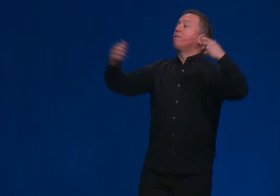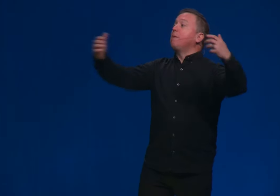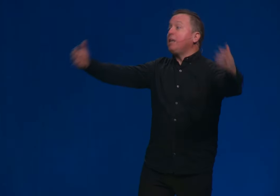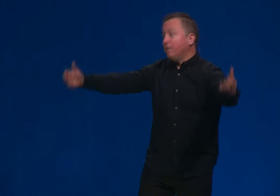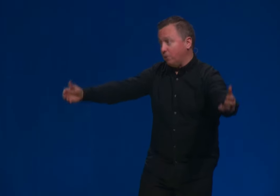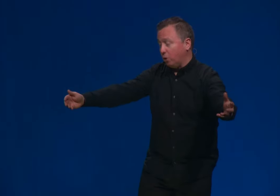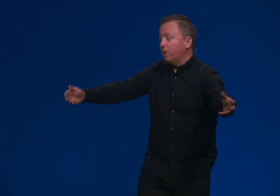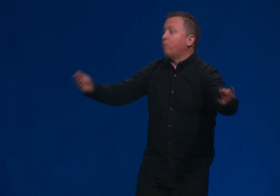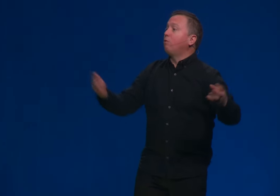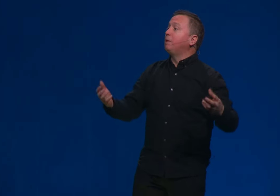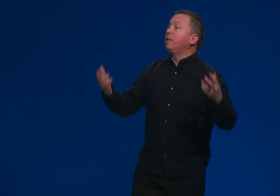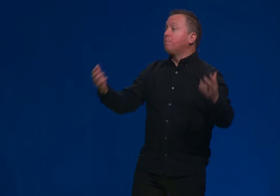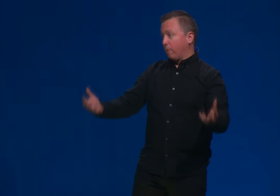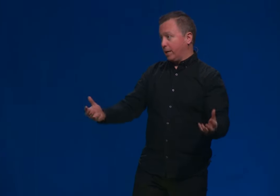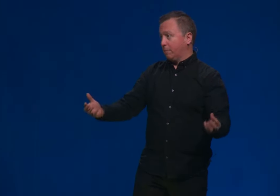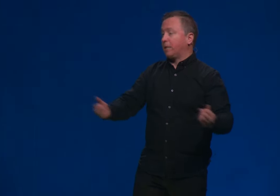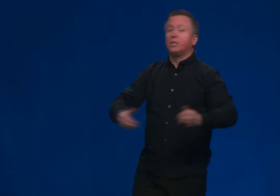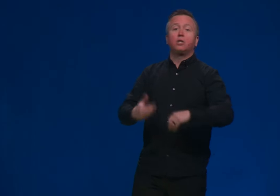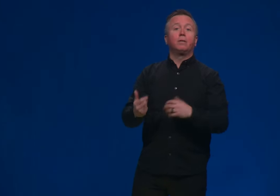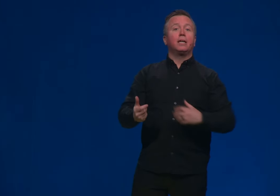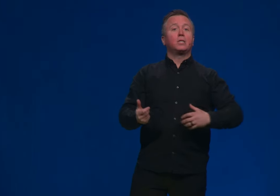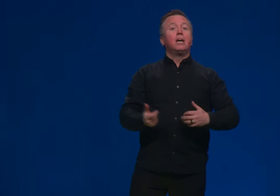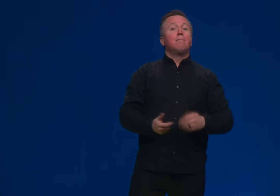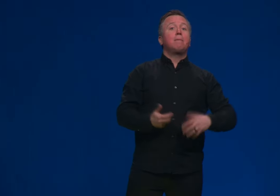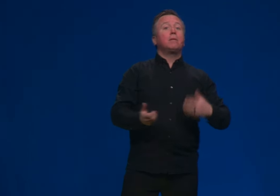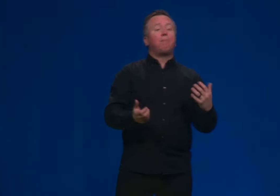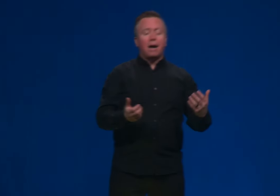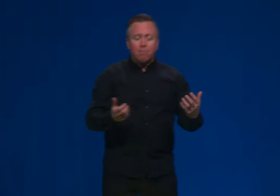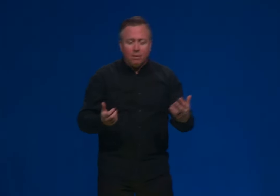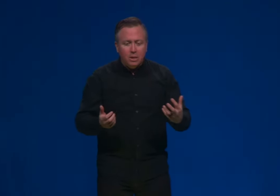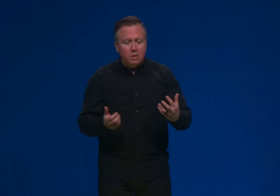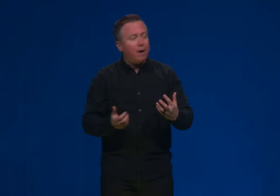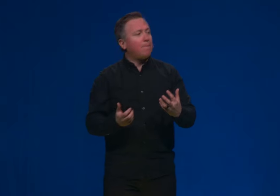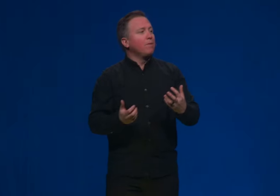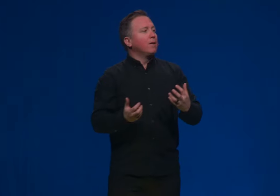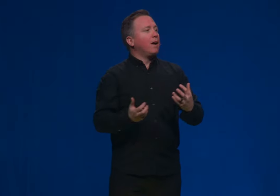For many of you, it will be liberating because you realize maybe the Bible is not the Bible is not forcing us to face fight battles that it's not even commenting on.